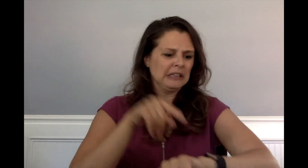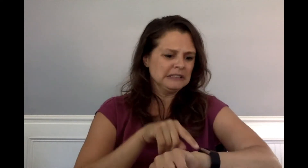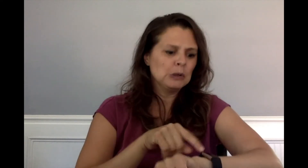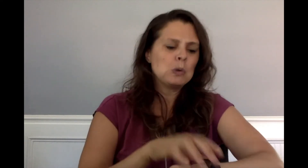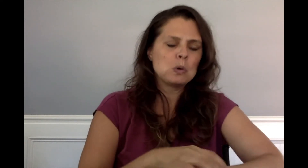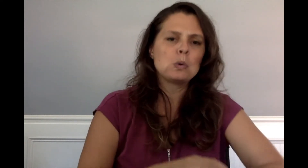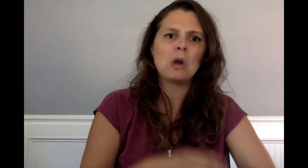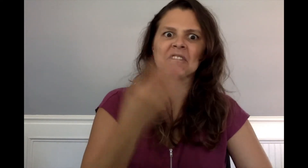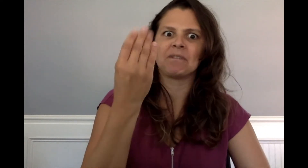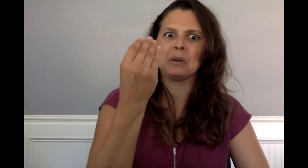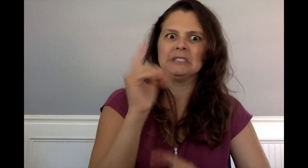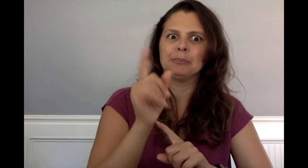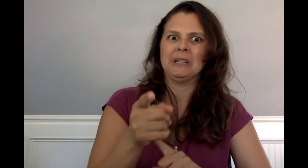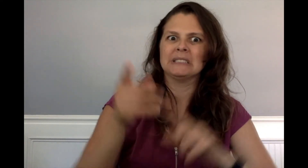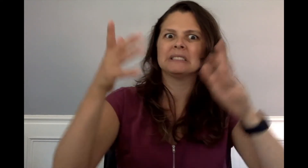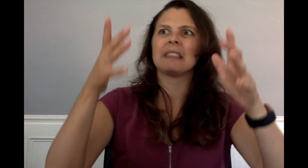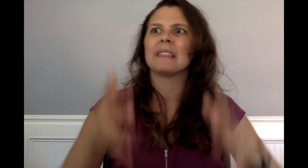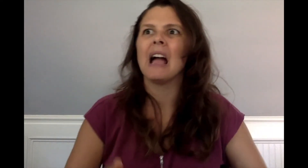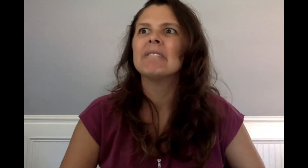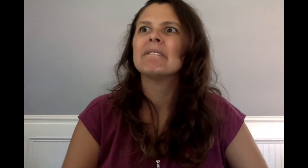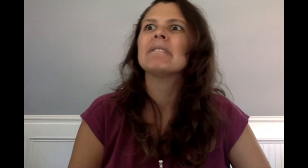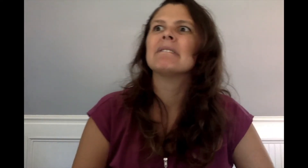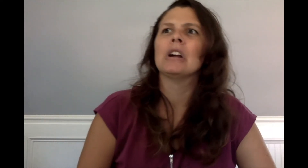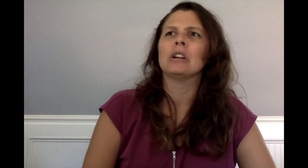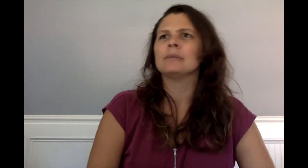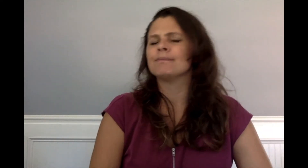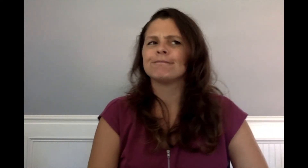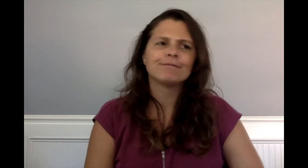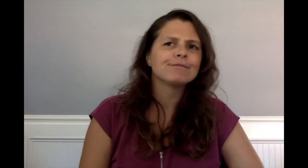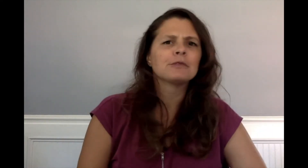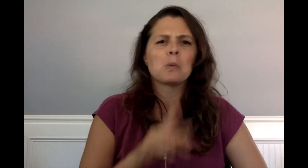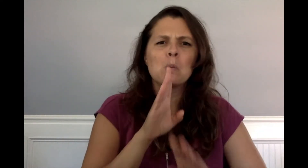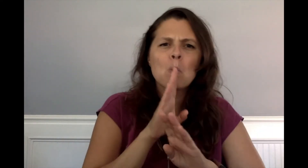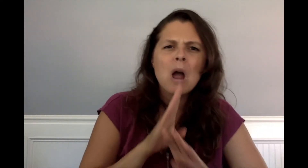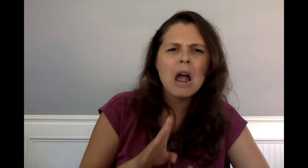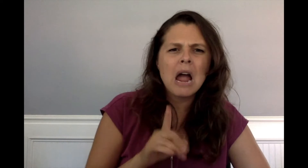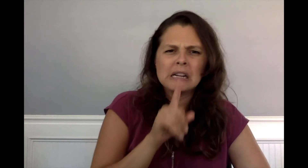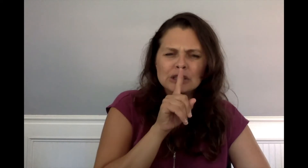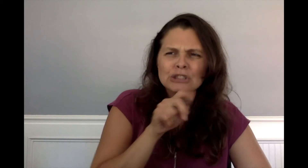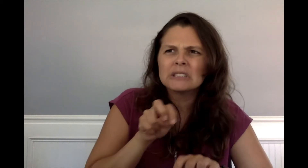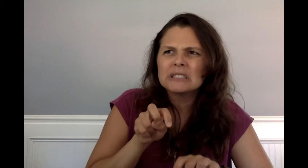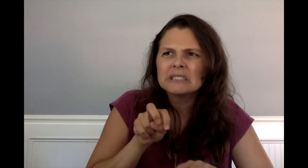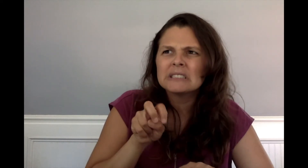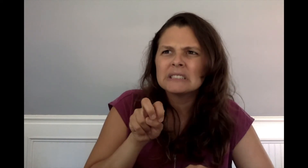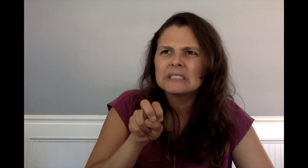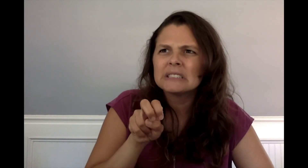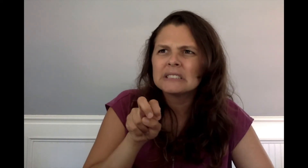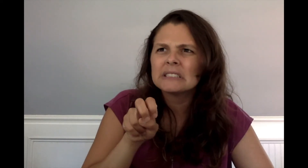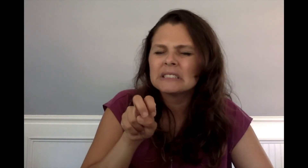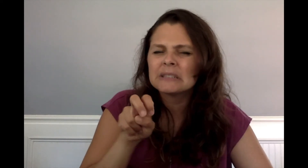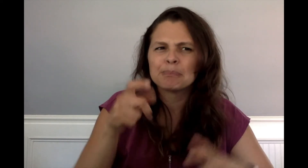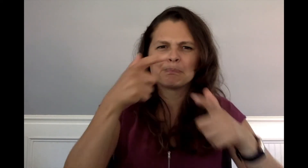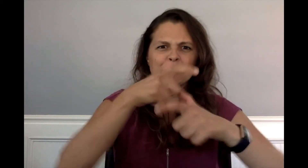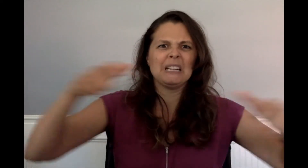Charlie looked at his watch- fourteen minutes left. Quietly they climbed the steps on